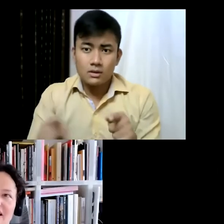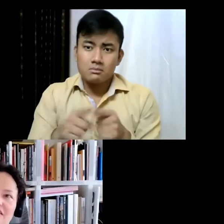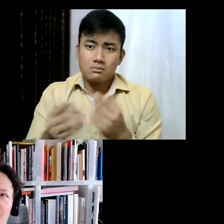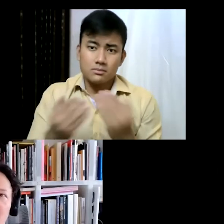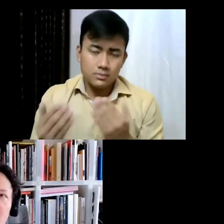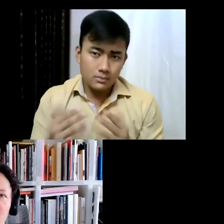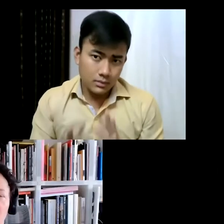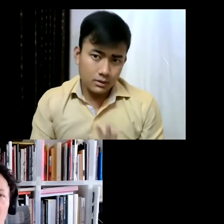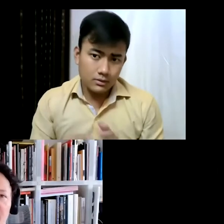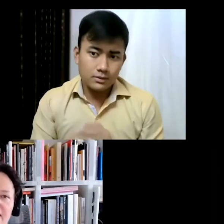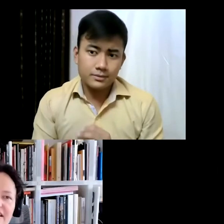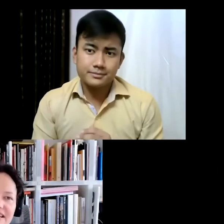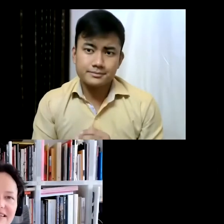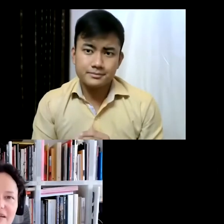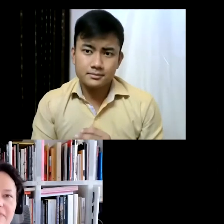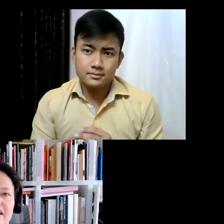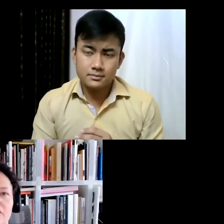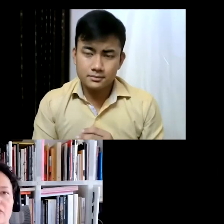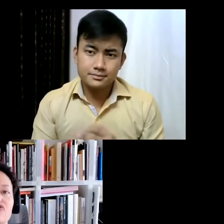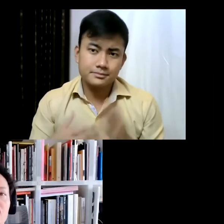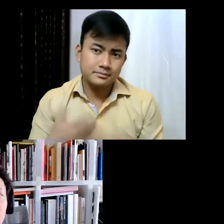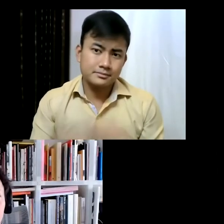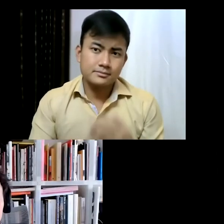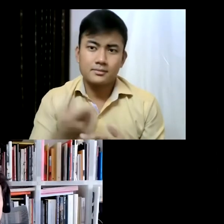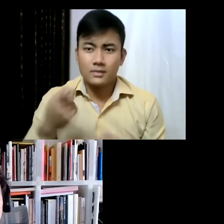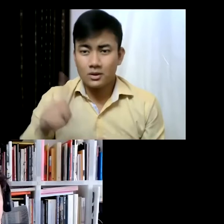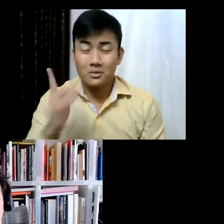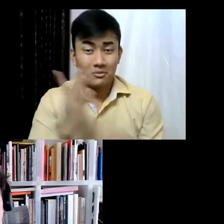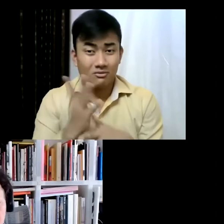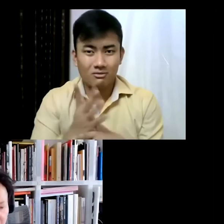metaphor of discovering the city and making your own journeys for the city so there were